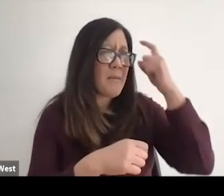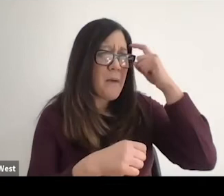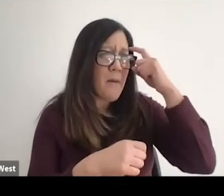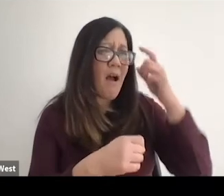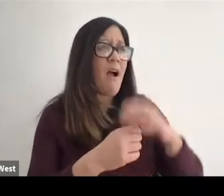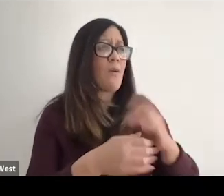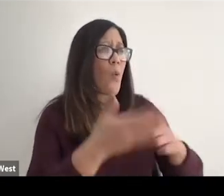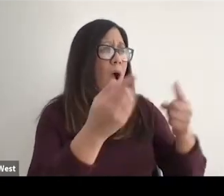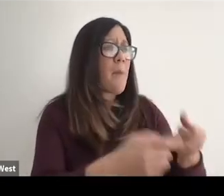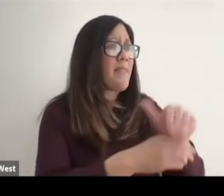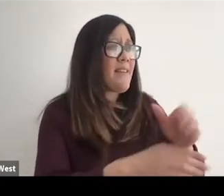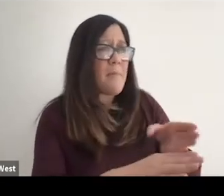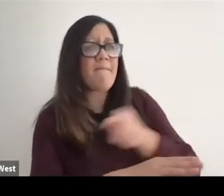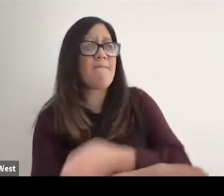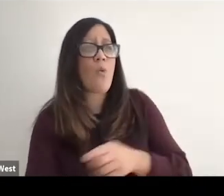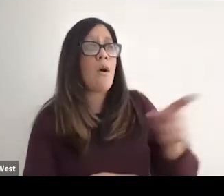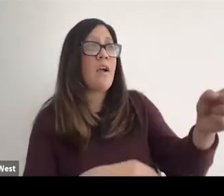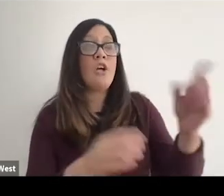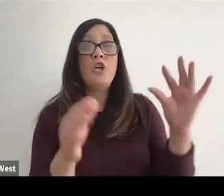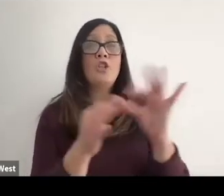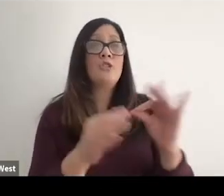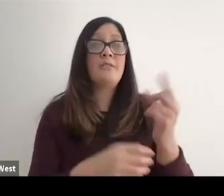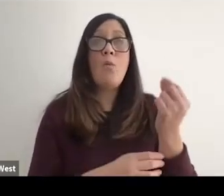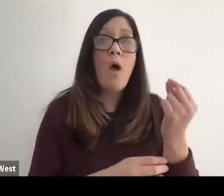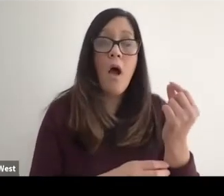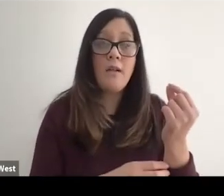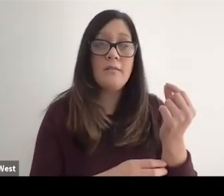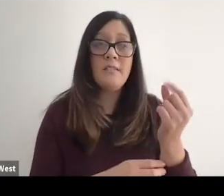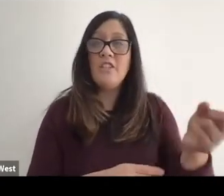was thinking about the night before, and then she says the words that stopped my downward spiral.